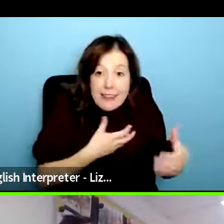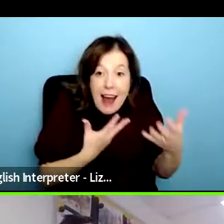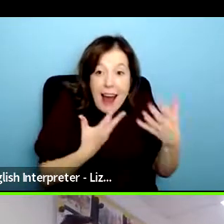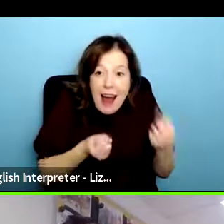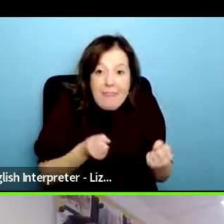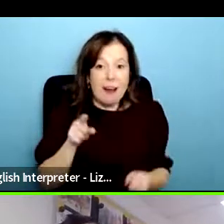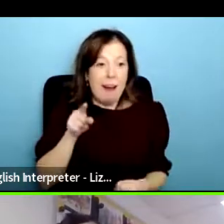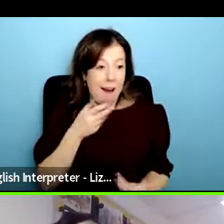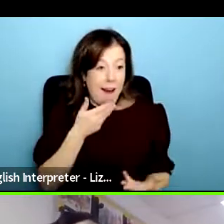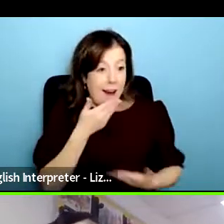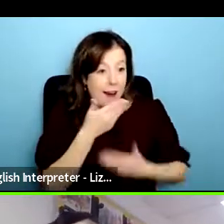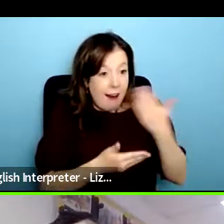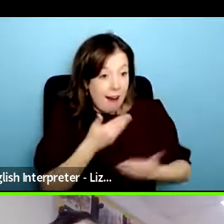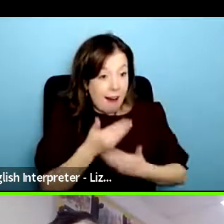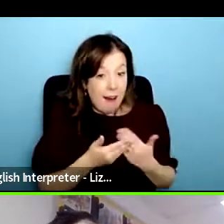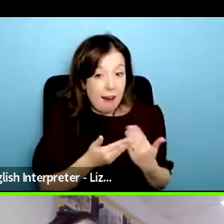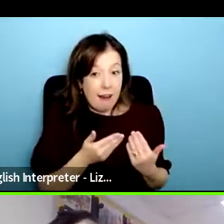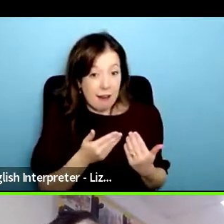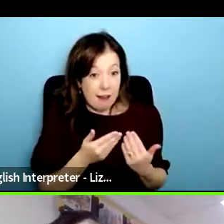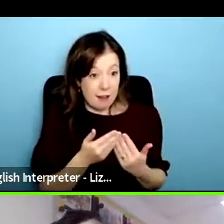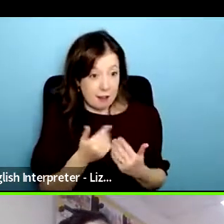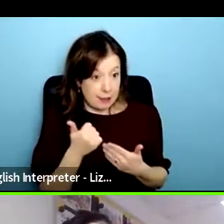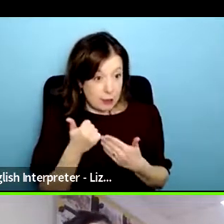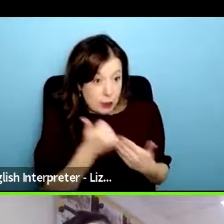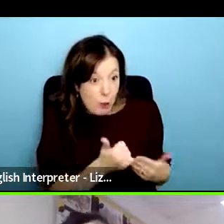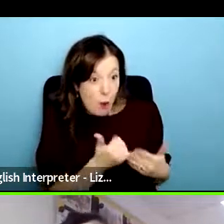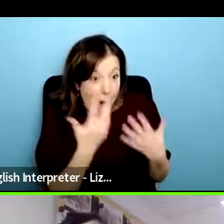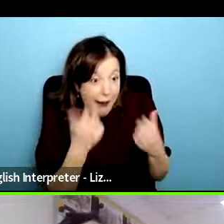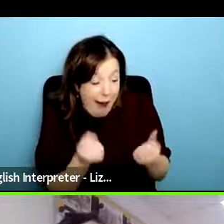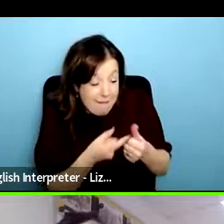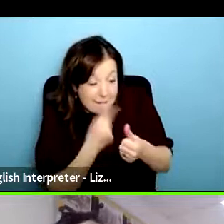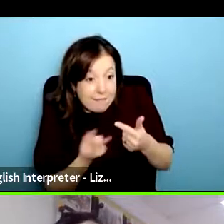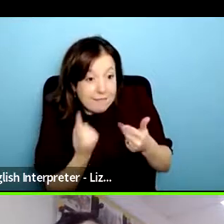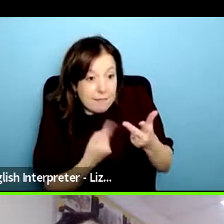to them what they you know what they can get when they go for support and for some of them actually